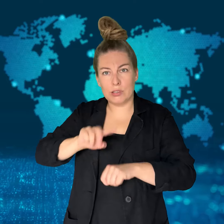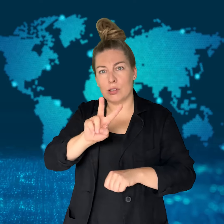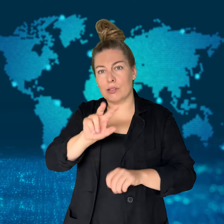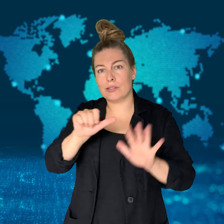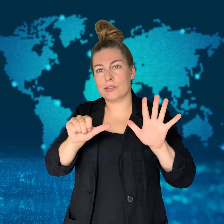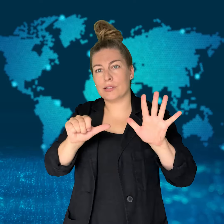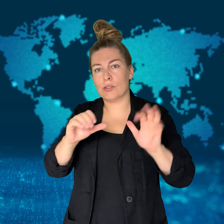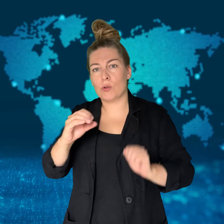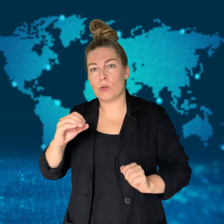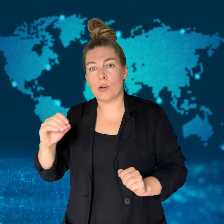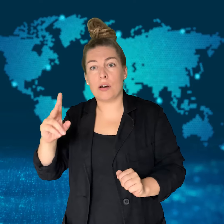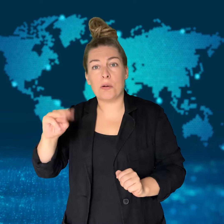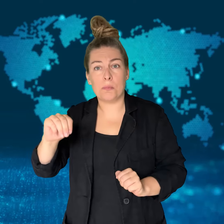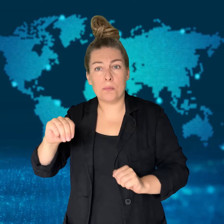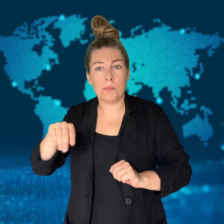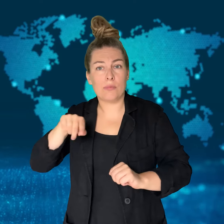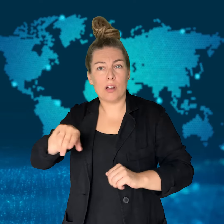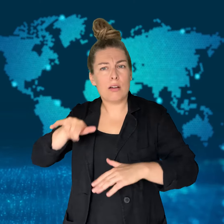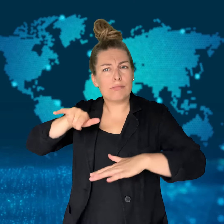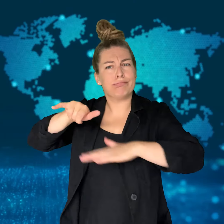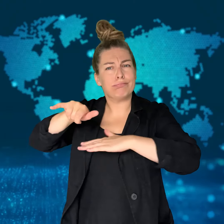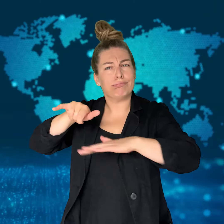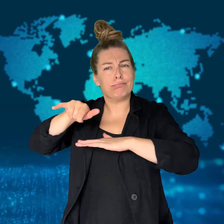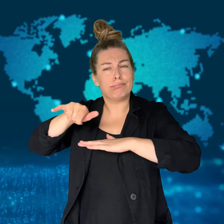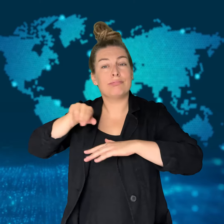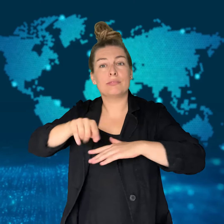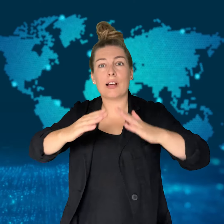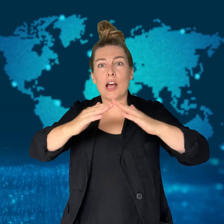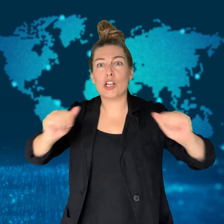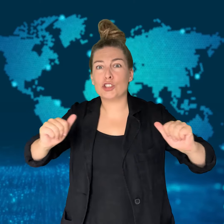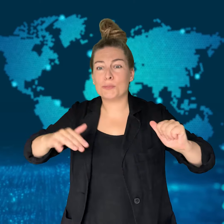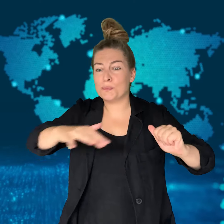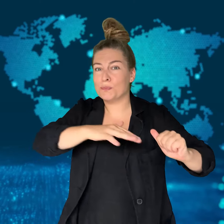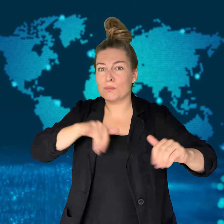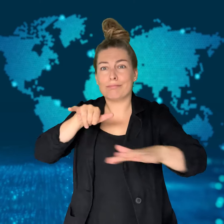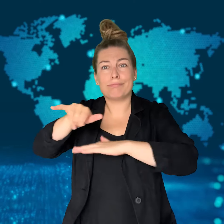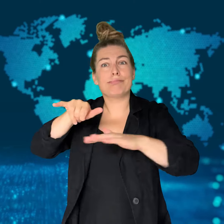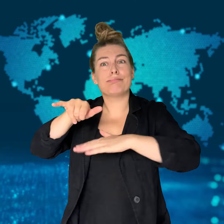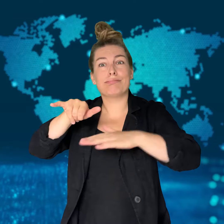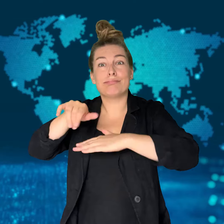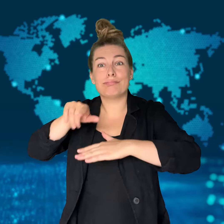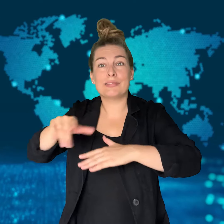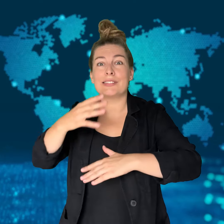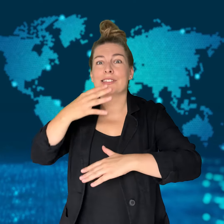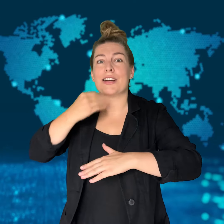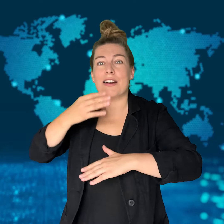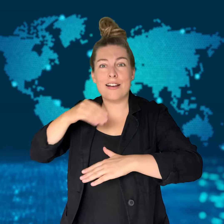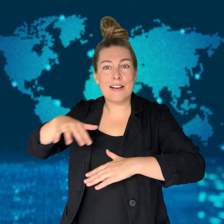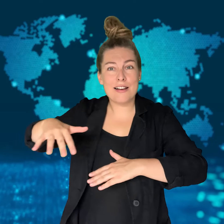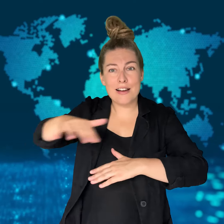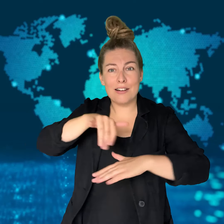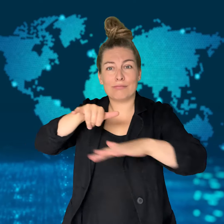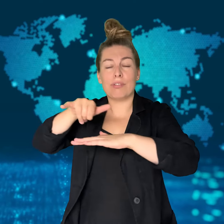Israel's Air Force tracked the drone at least six minutes prior to